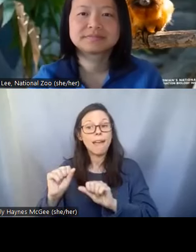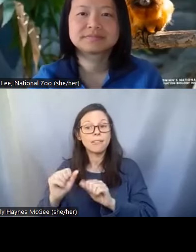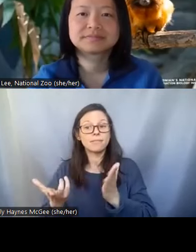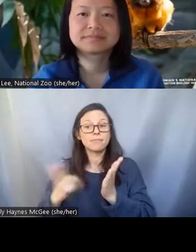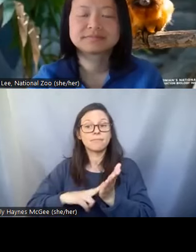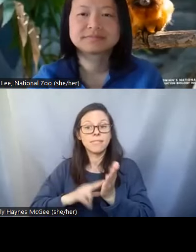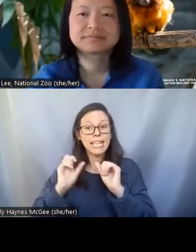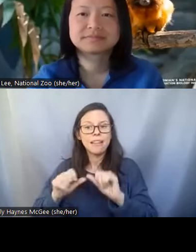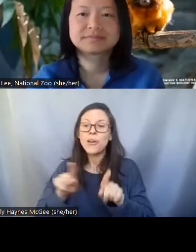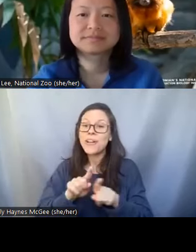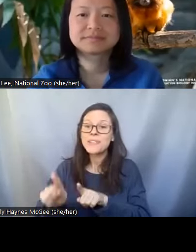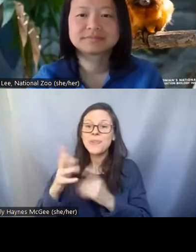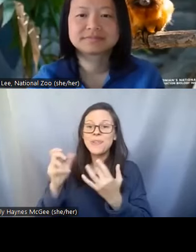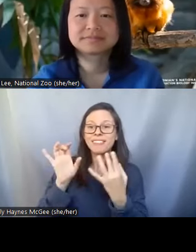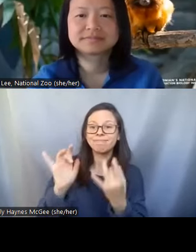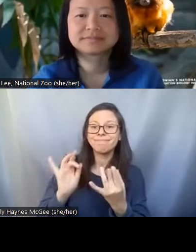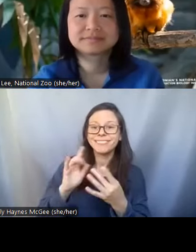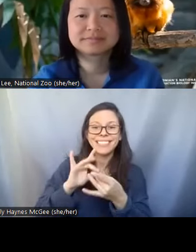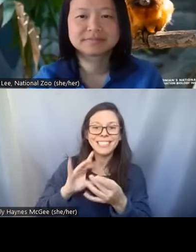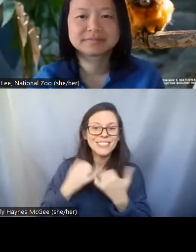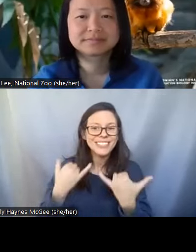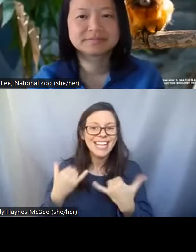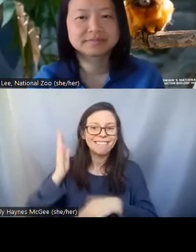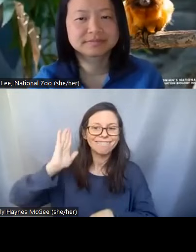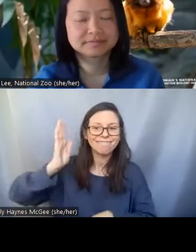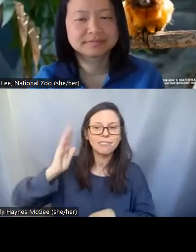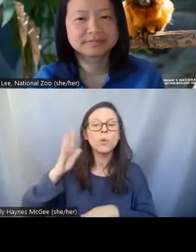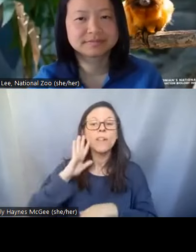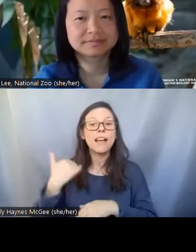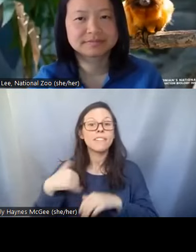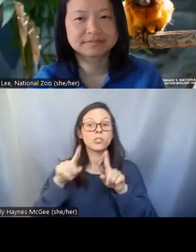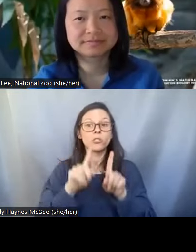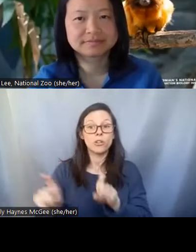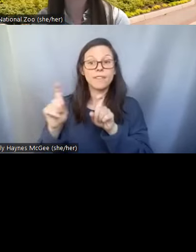love your feedback on today's program you will see a survey pop up when you close the webinar.